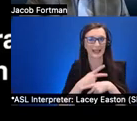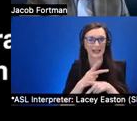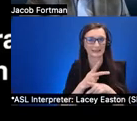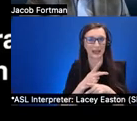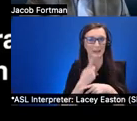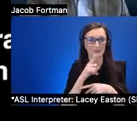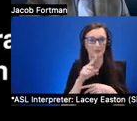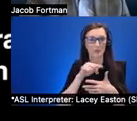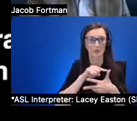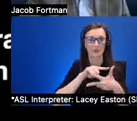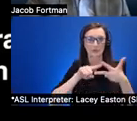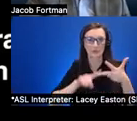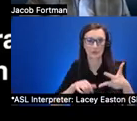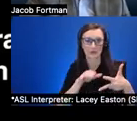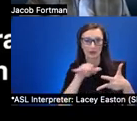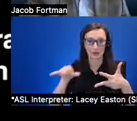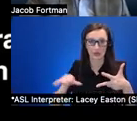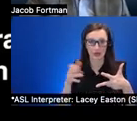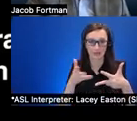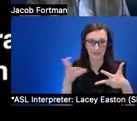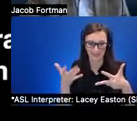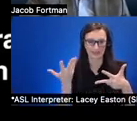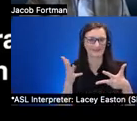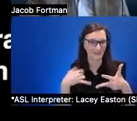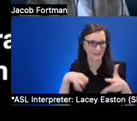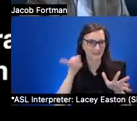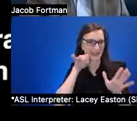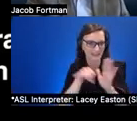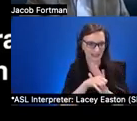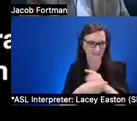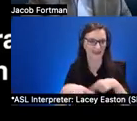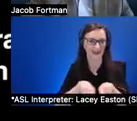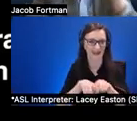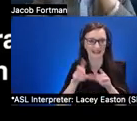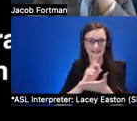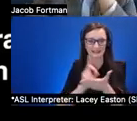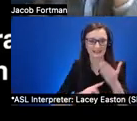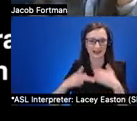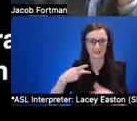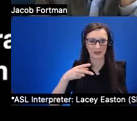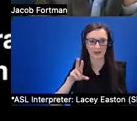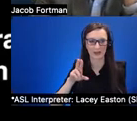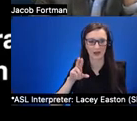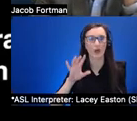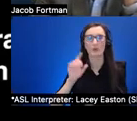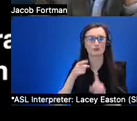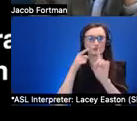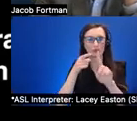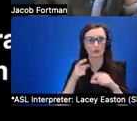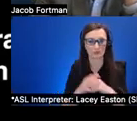uh that we identified as design probes and several key design goals uh as we develop